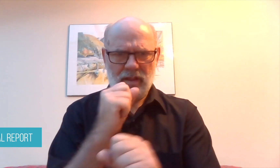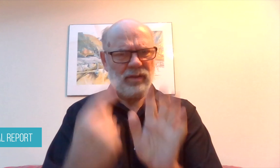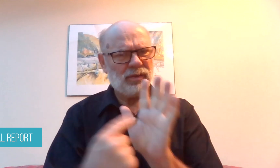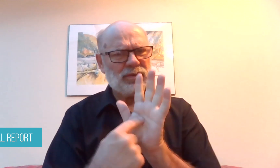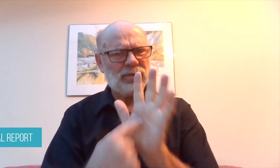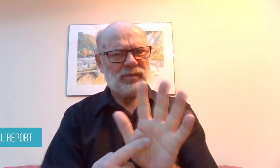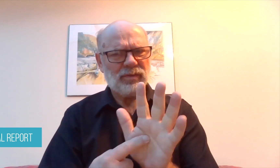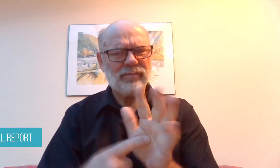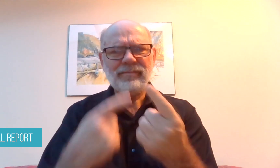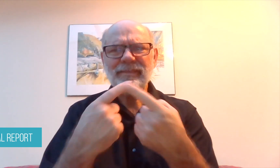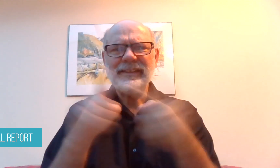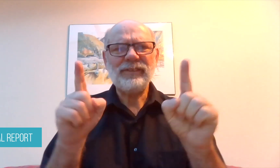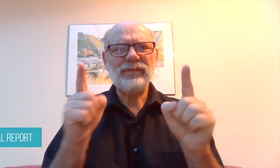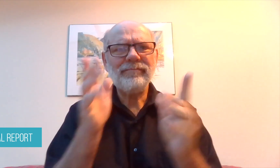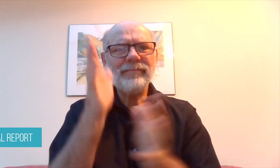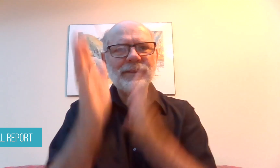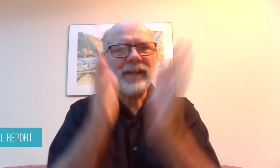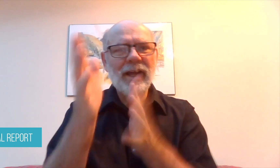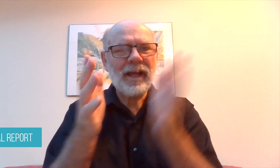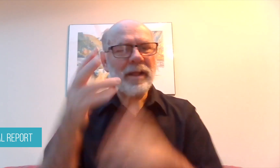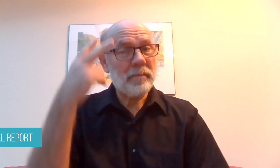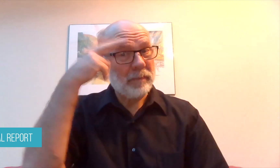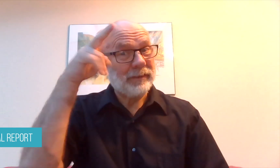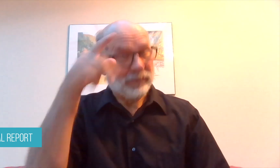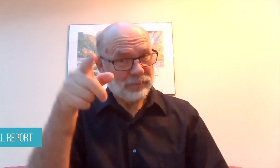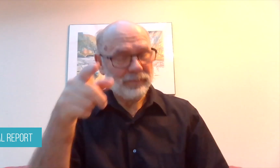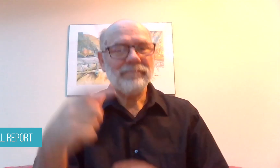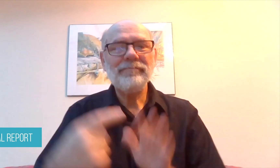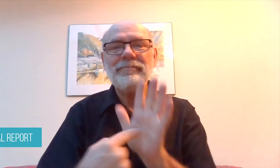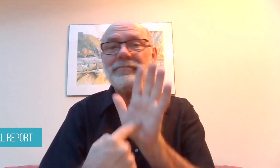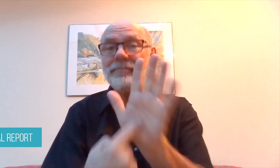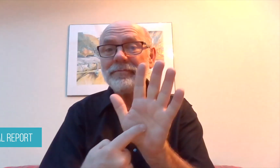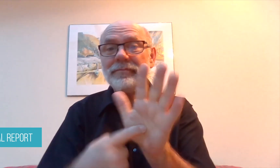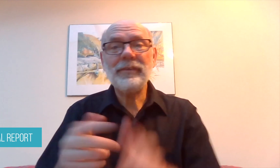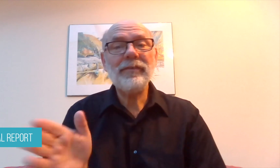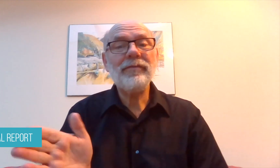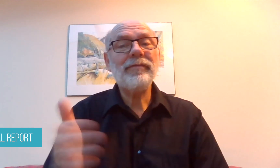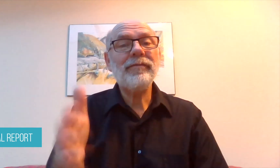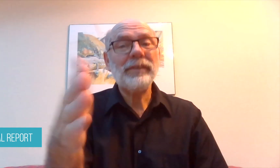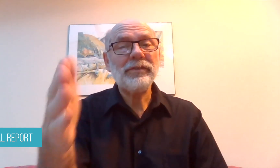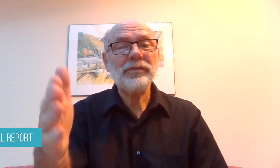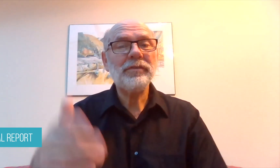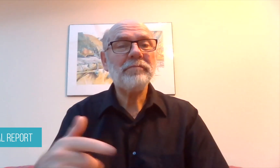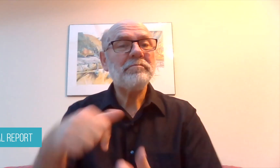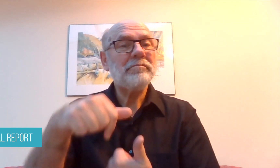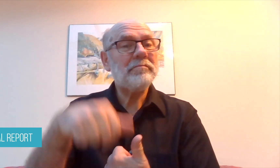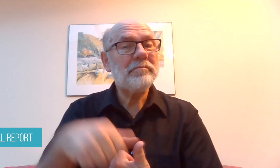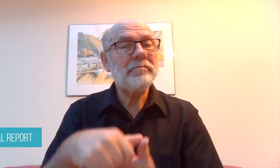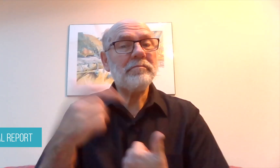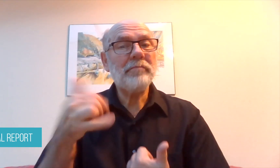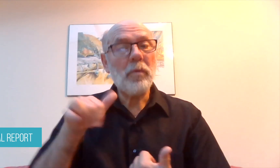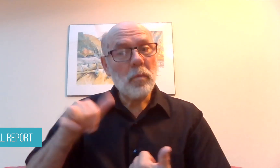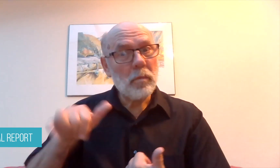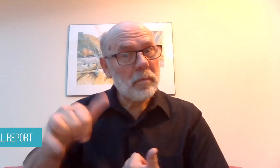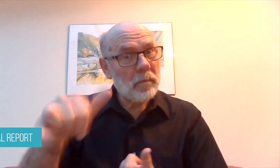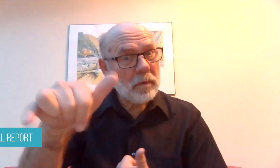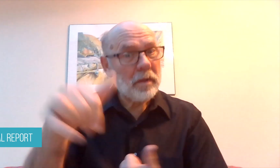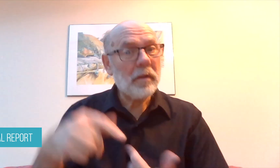He uses handshapes to describe different types of fish -